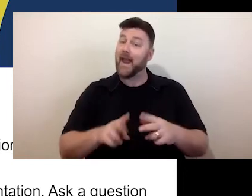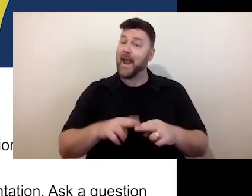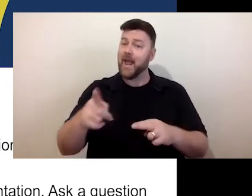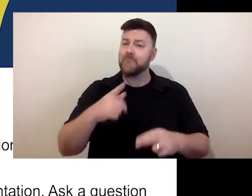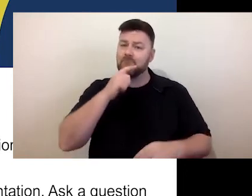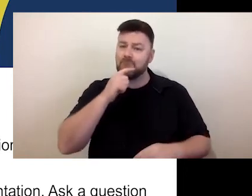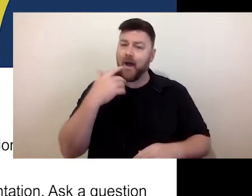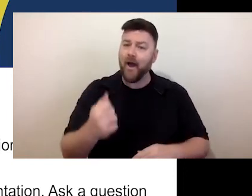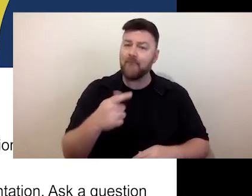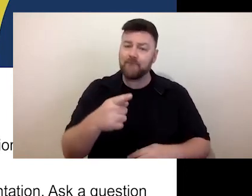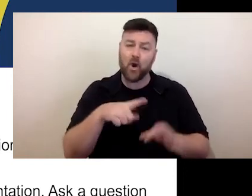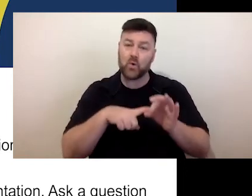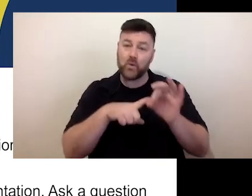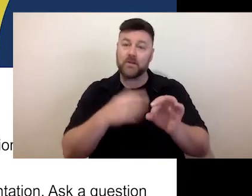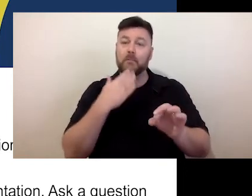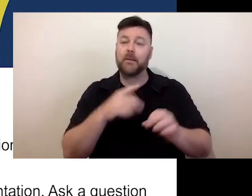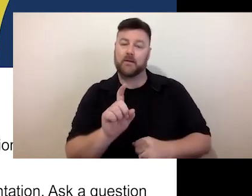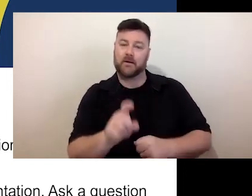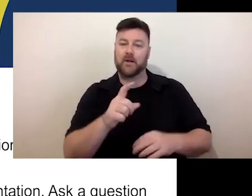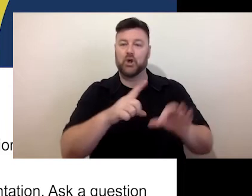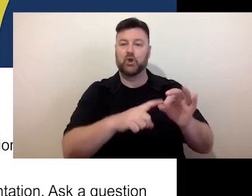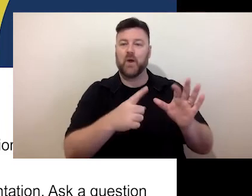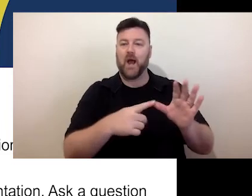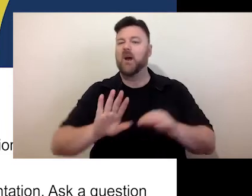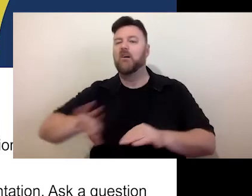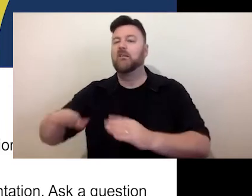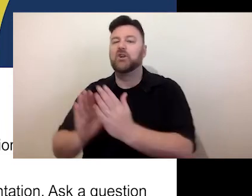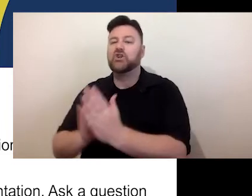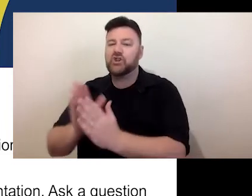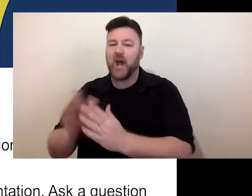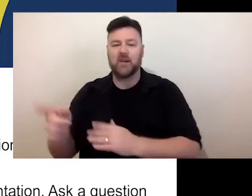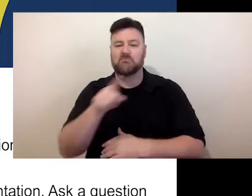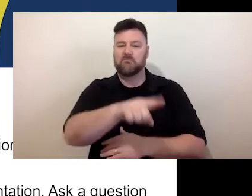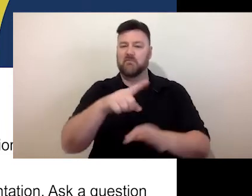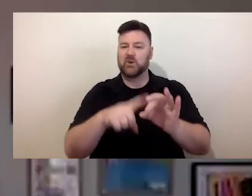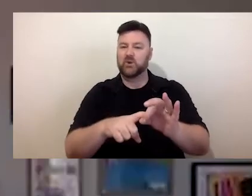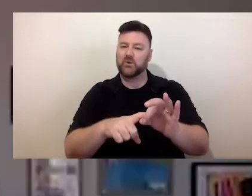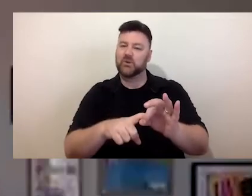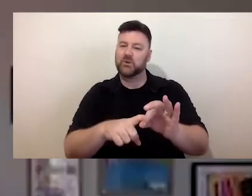Q&A tab at the bottom, rather than the chat feature. We aim to get